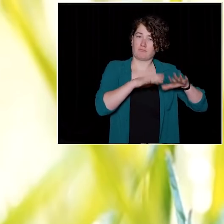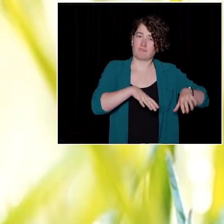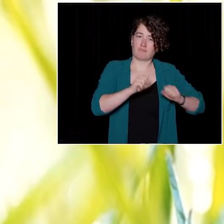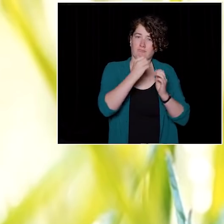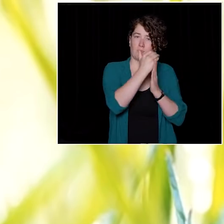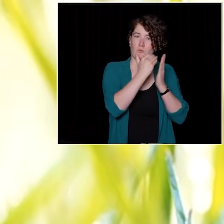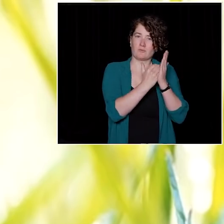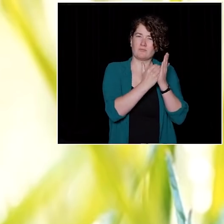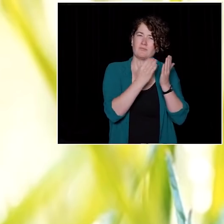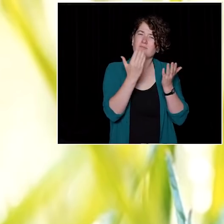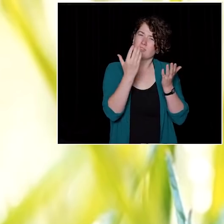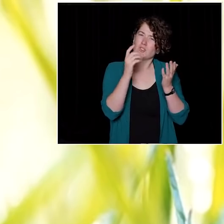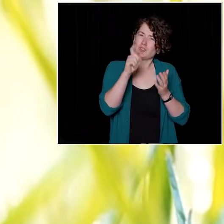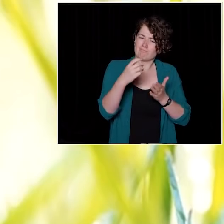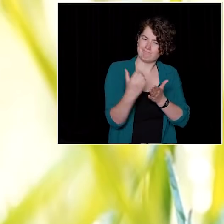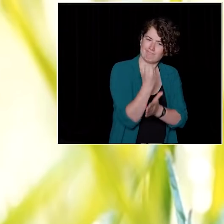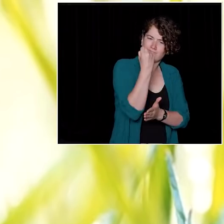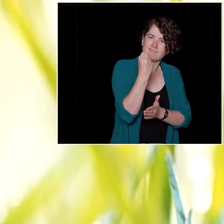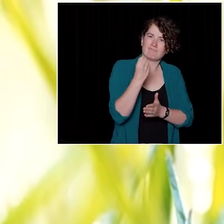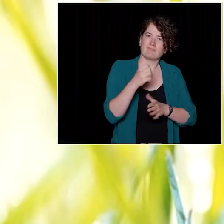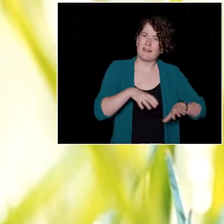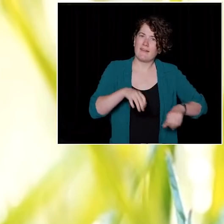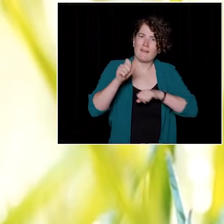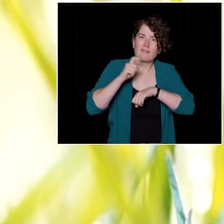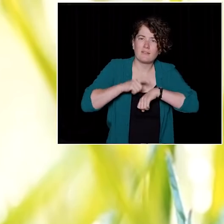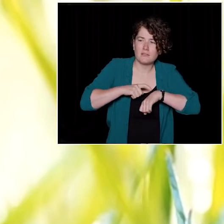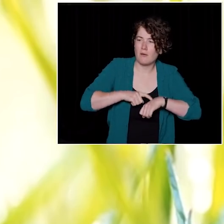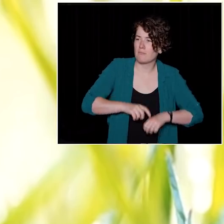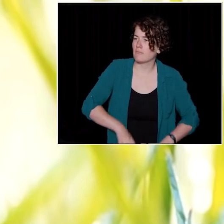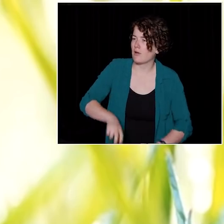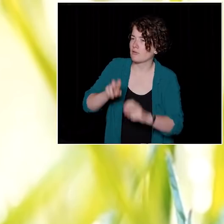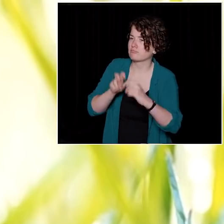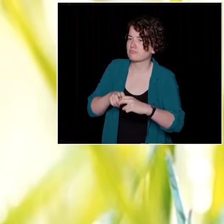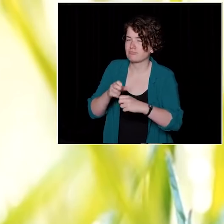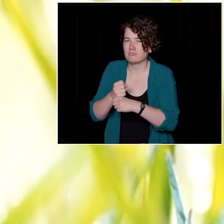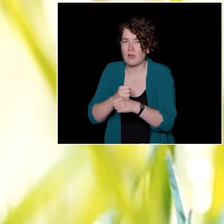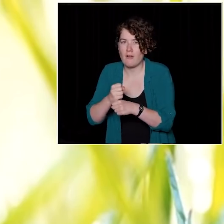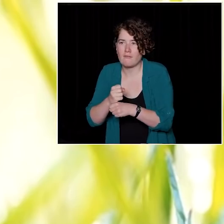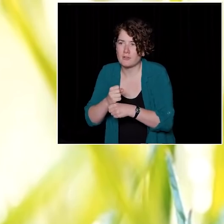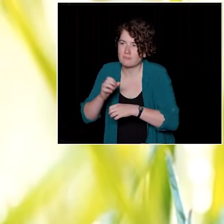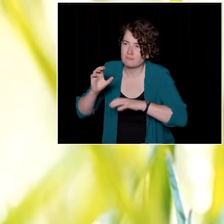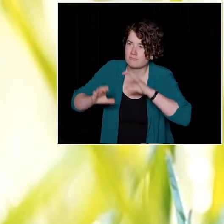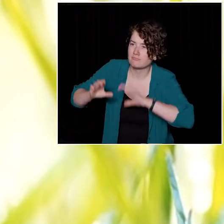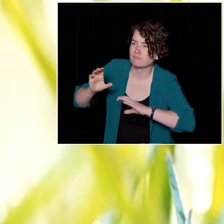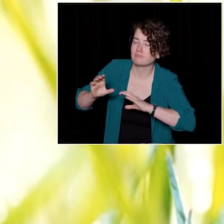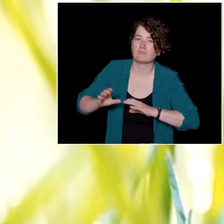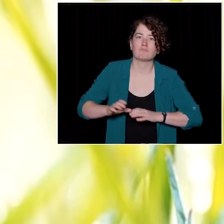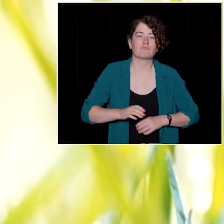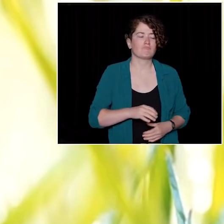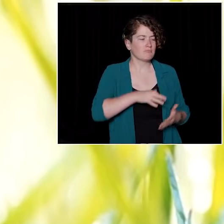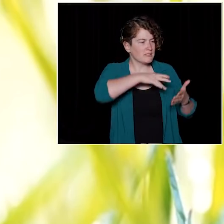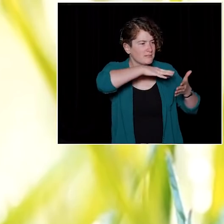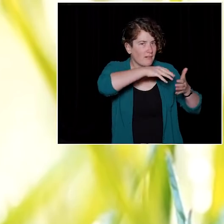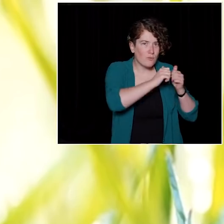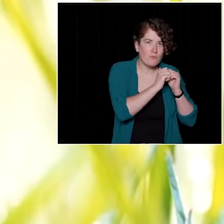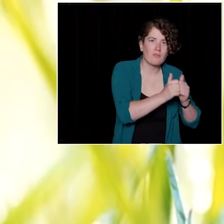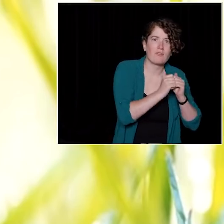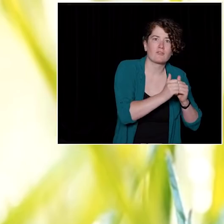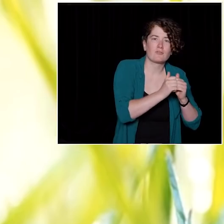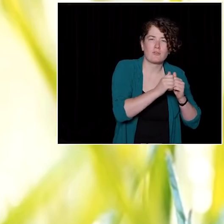that they'll take their time to go to coffee with one another, take their time to even study with one another